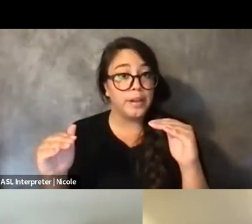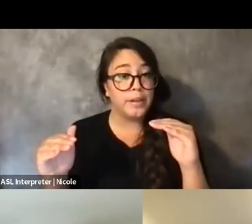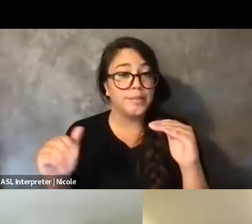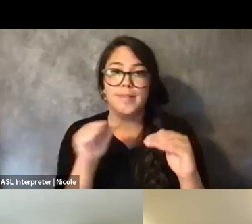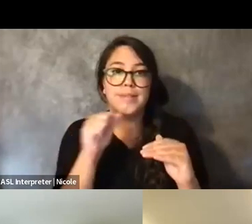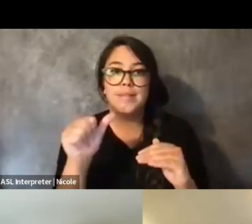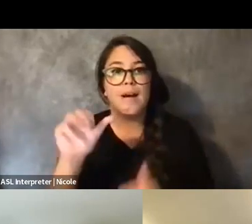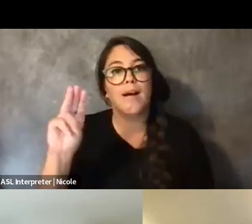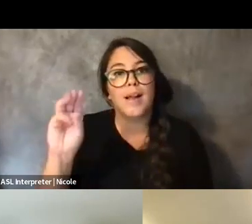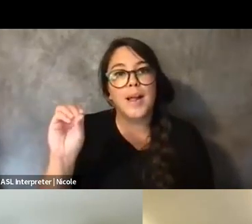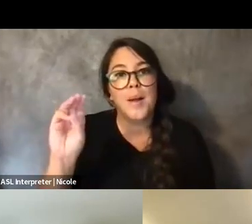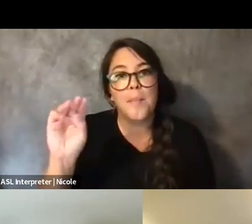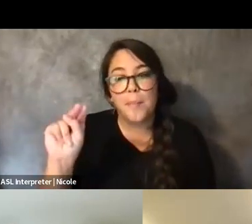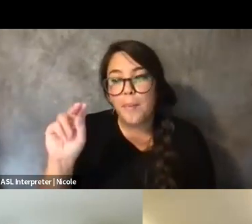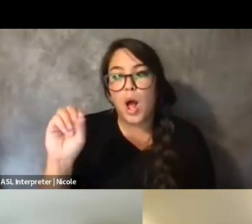There's many ways to arrive at the same point.